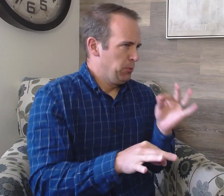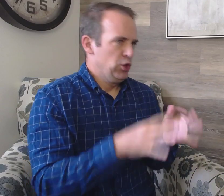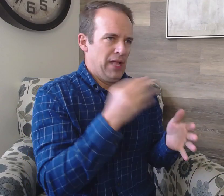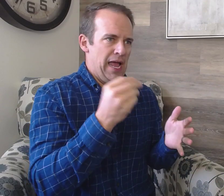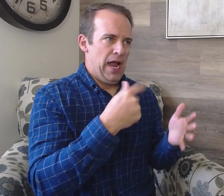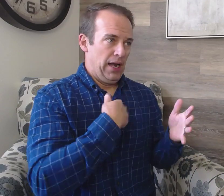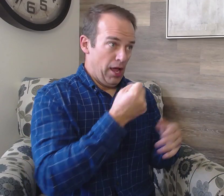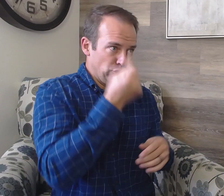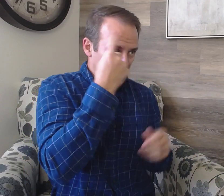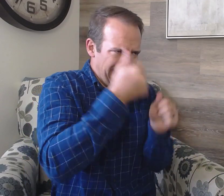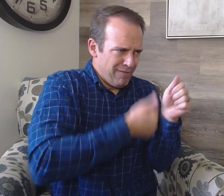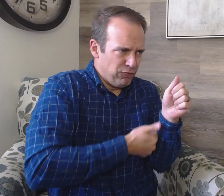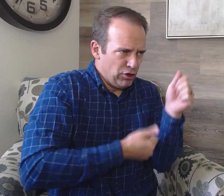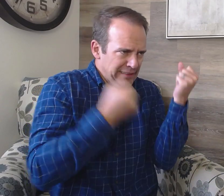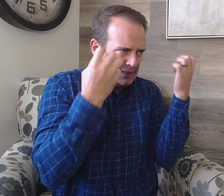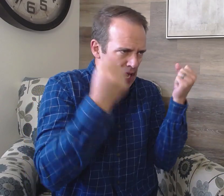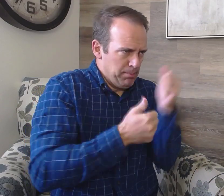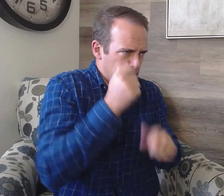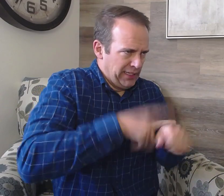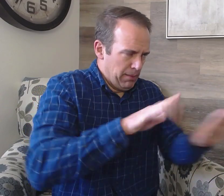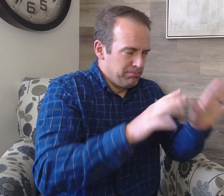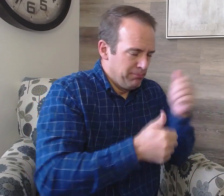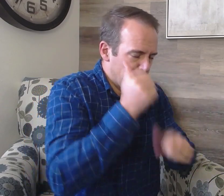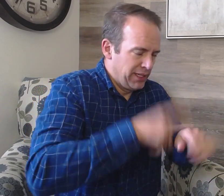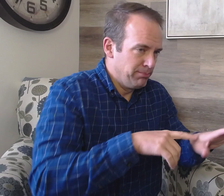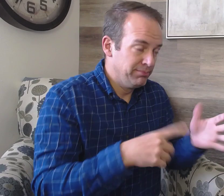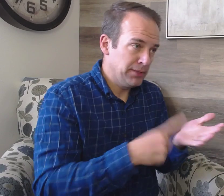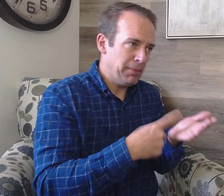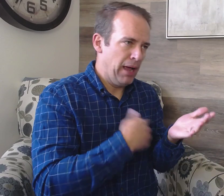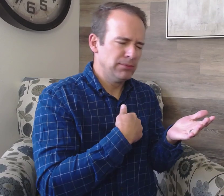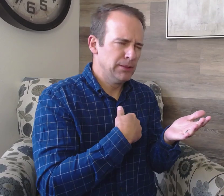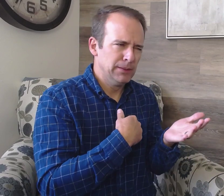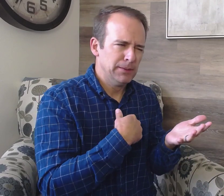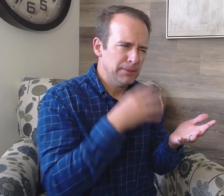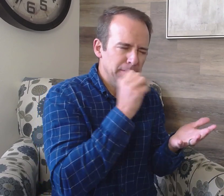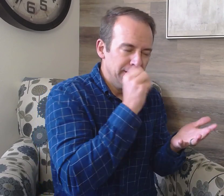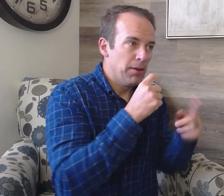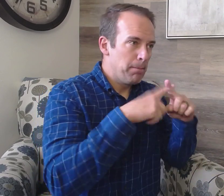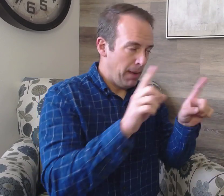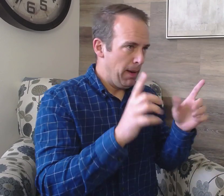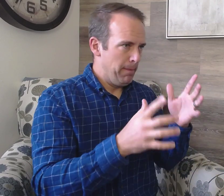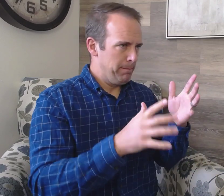And I can understand every sign every time. (well most of the time) There are times where I will miss something